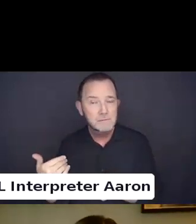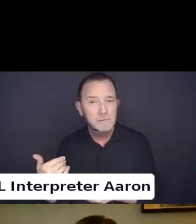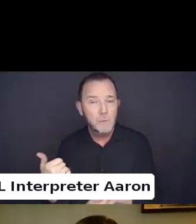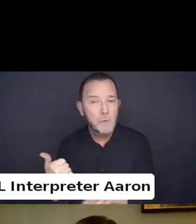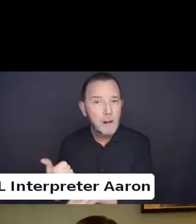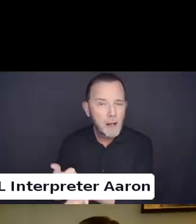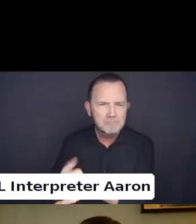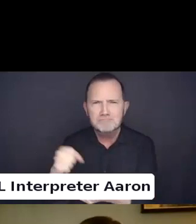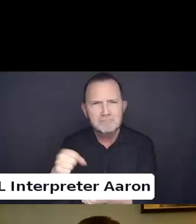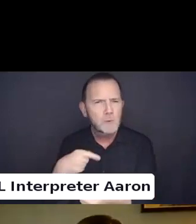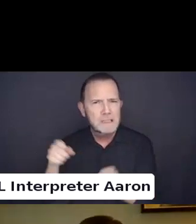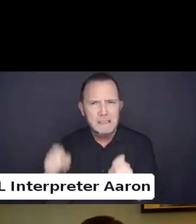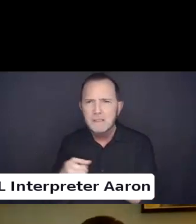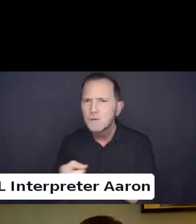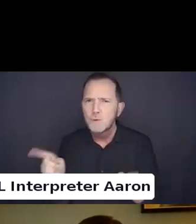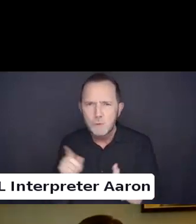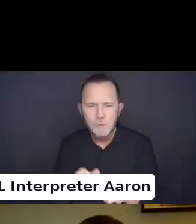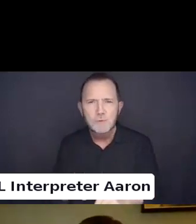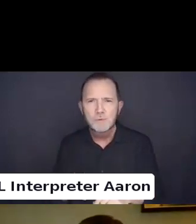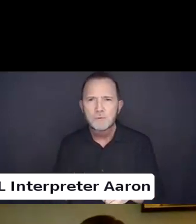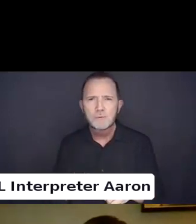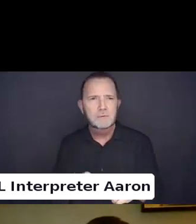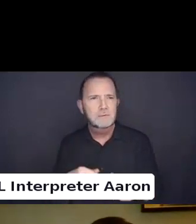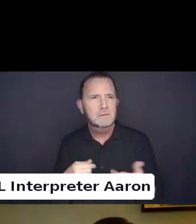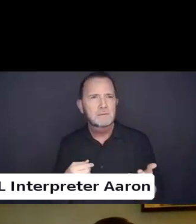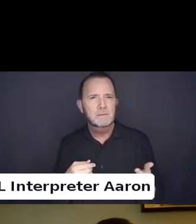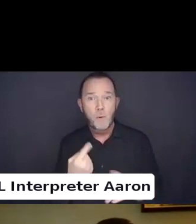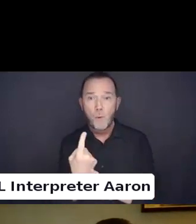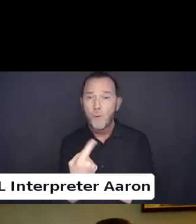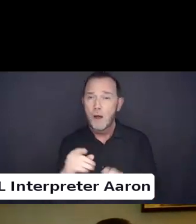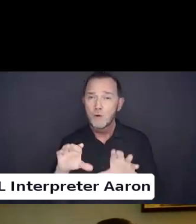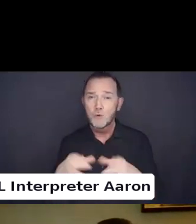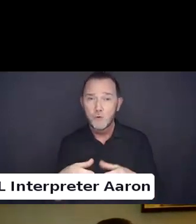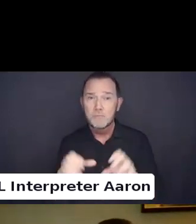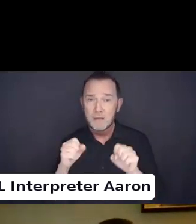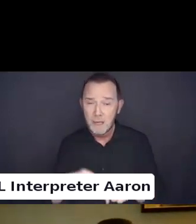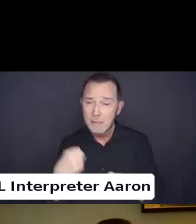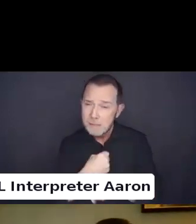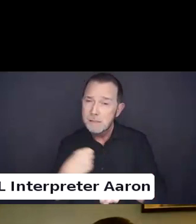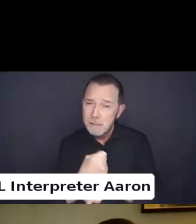we need to do. No one community or group can carry anything alert alone.